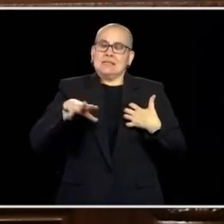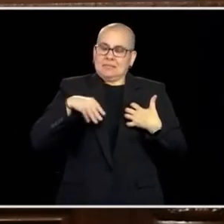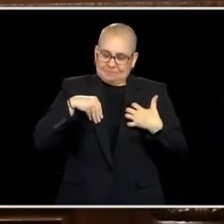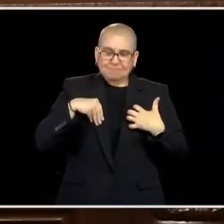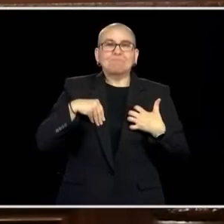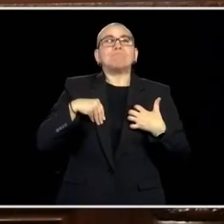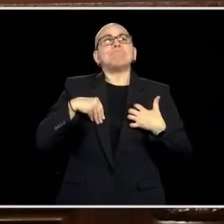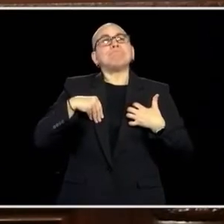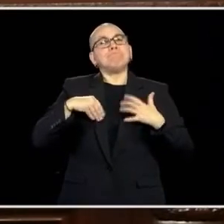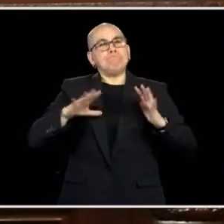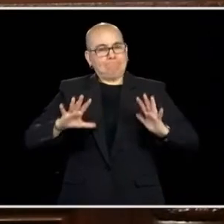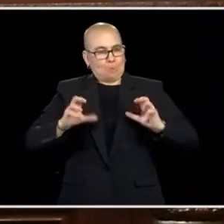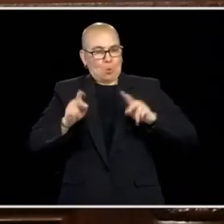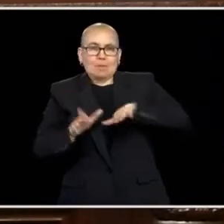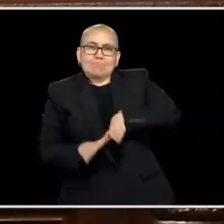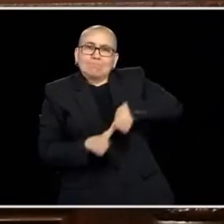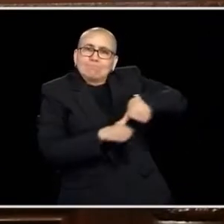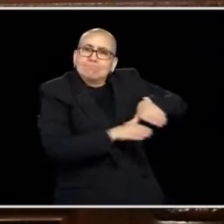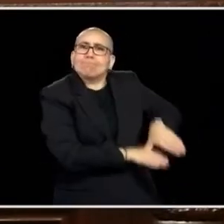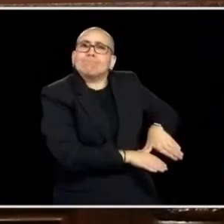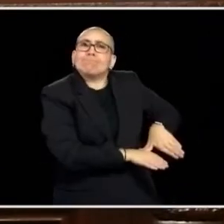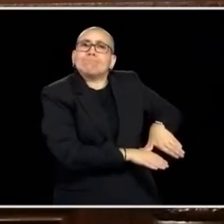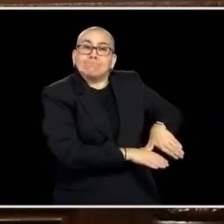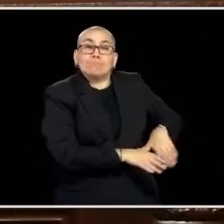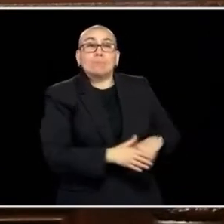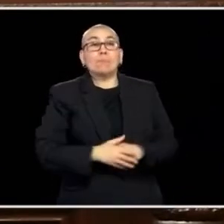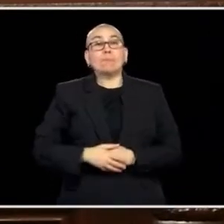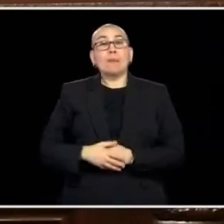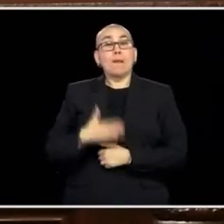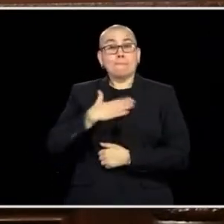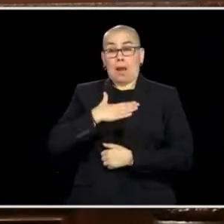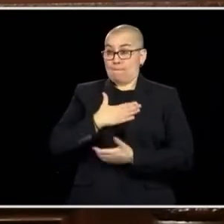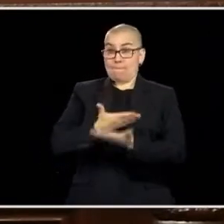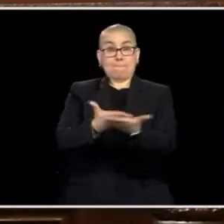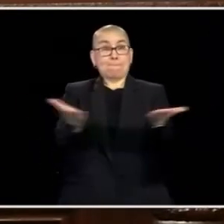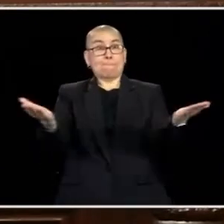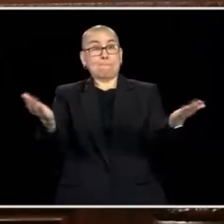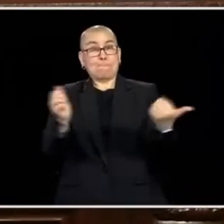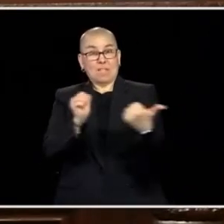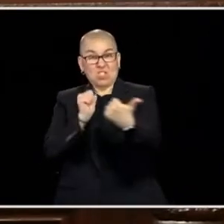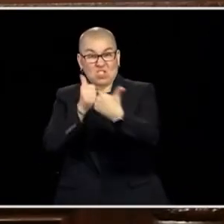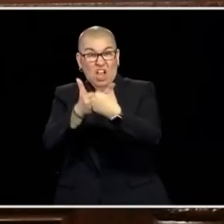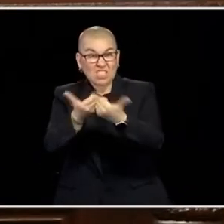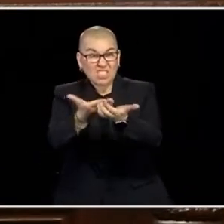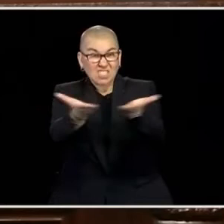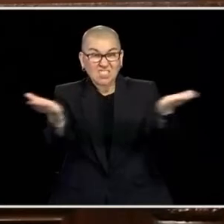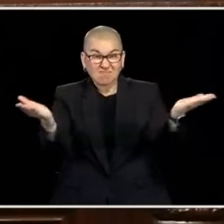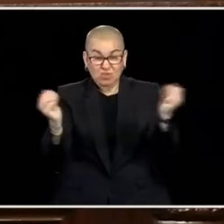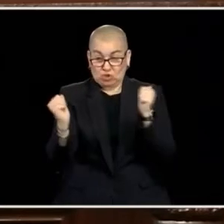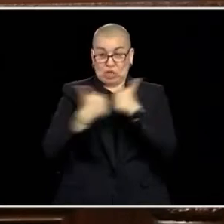WE'RE TACKLING SOME OF THESE ISSUES AND SO WHAT I WOULD ASK OF AM OF US, MY CHALLENGE, AND I'M SAYING IT TO MYSELF, TO MAKE SURE THAT I CONTINUE TO